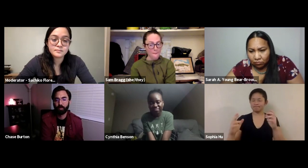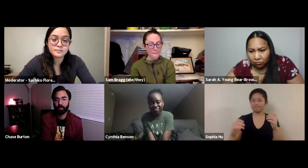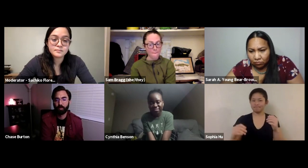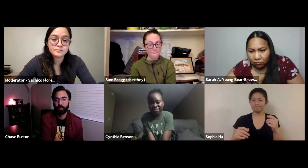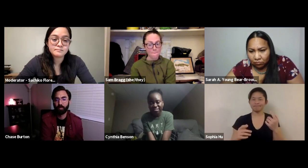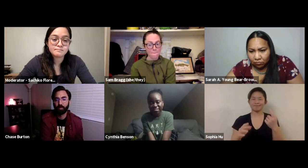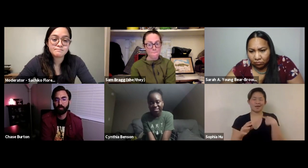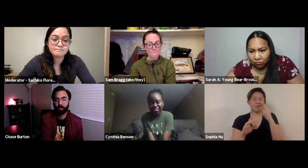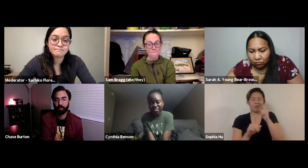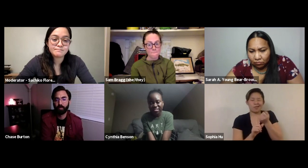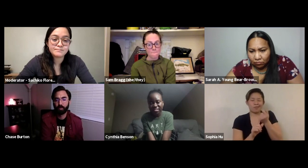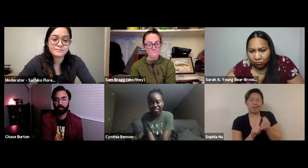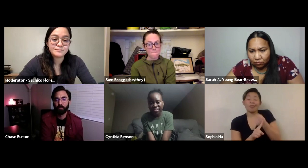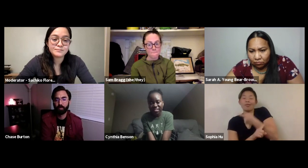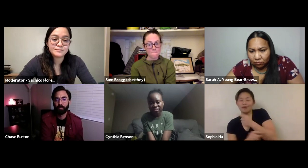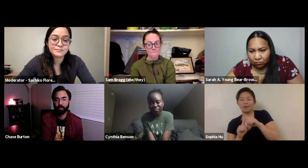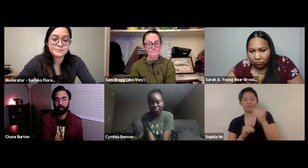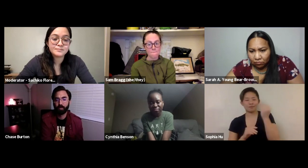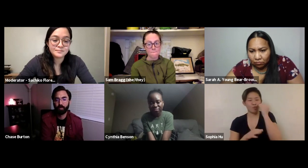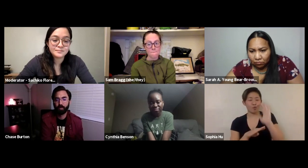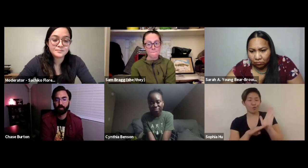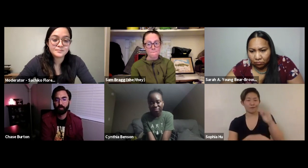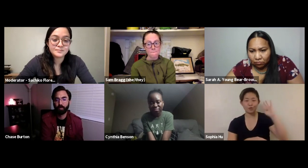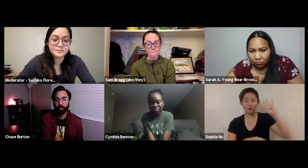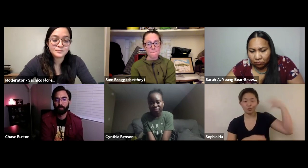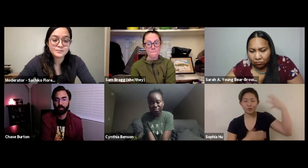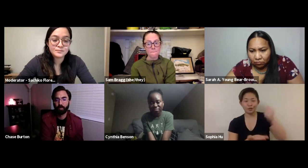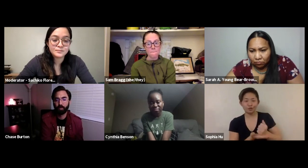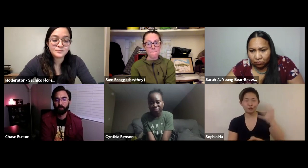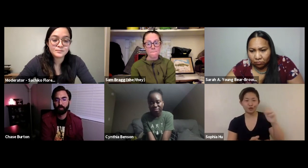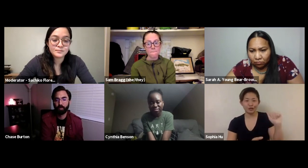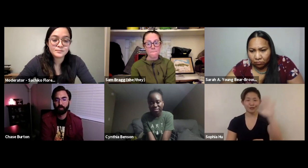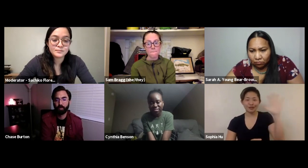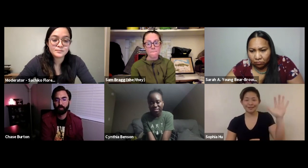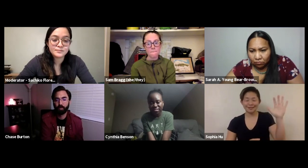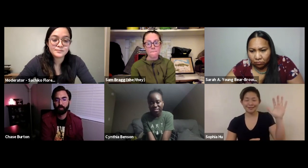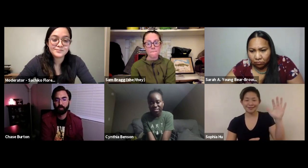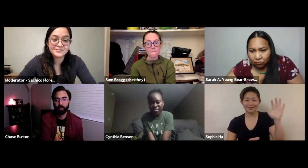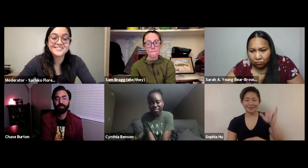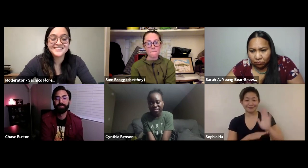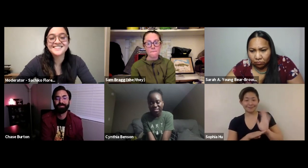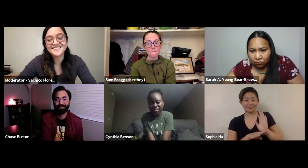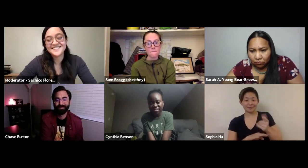wasn't there. There wasn't a feeling like okay we have an understanding. I think about